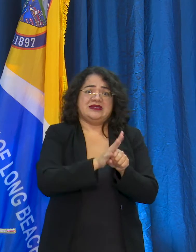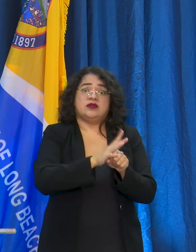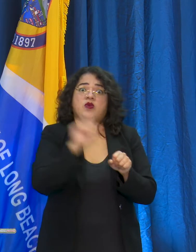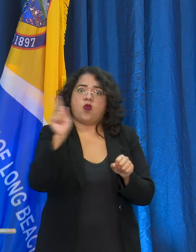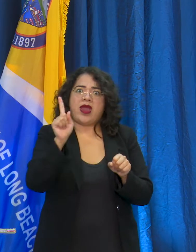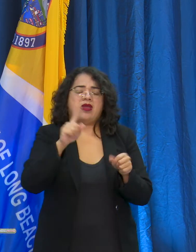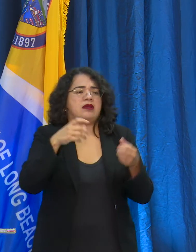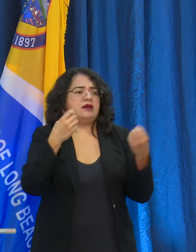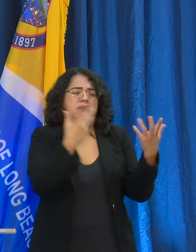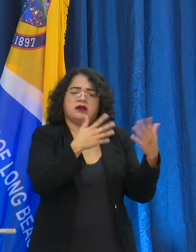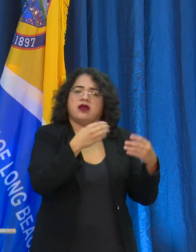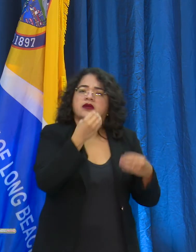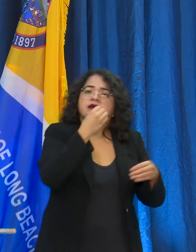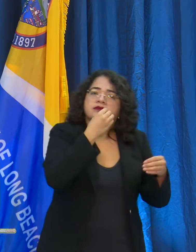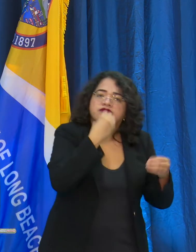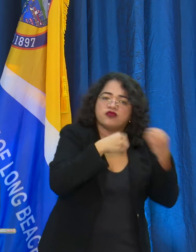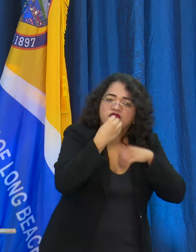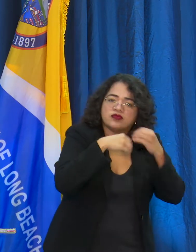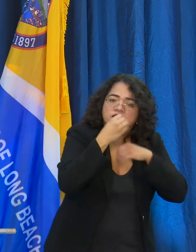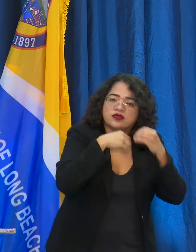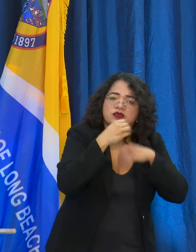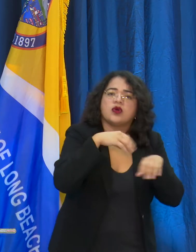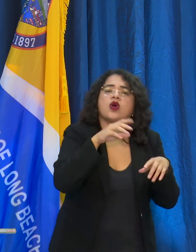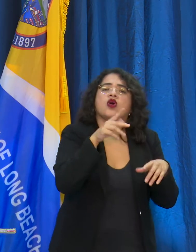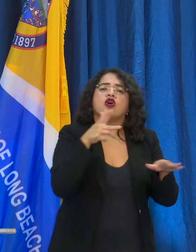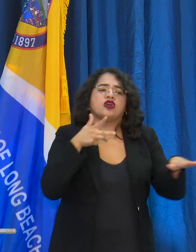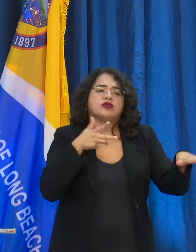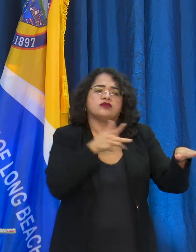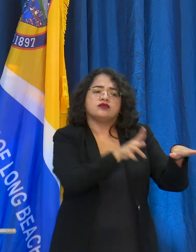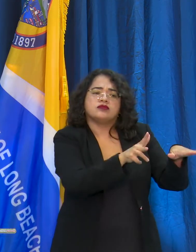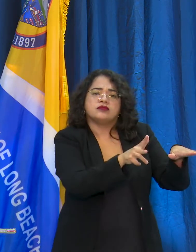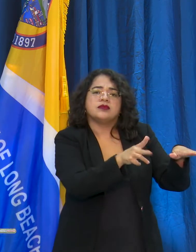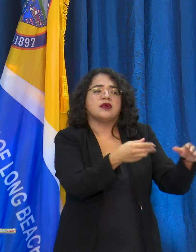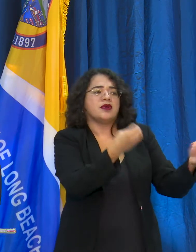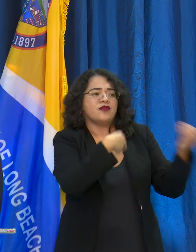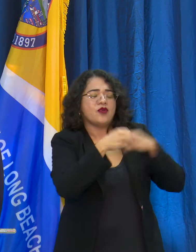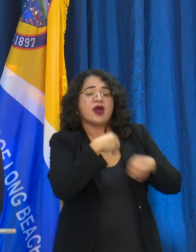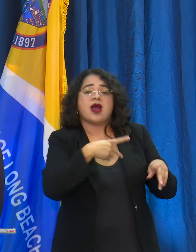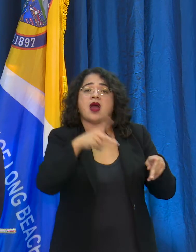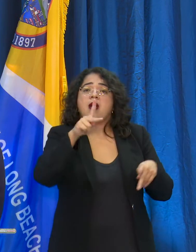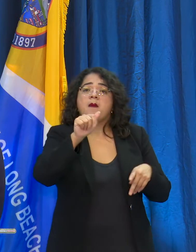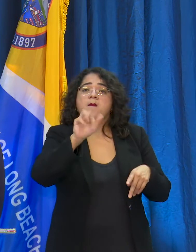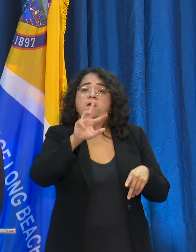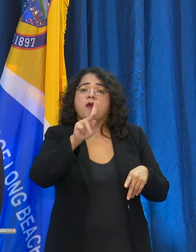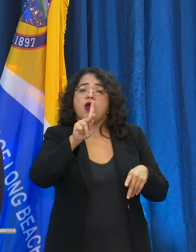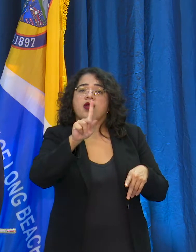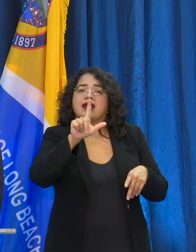drive-in dining, also known as carhop, sidewalk dining and parklets.